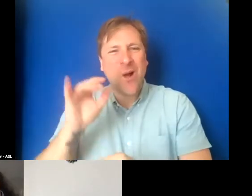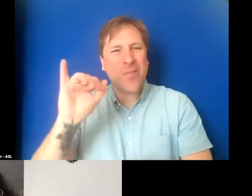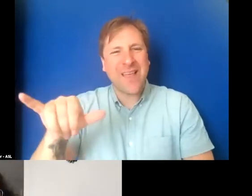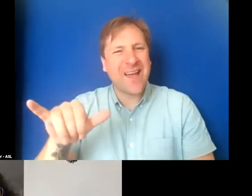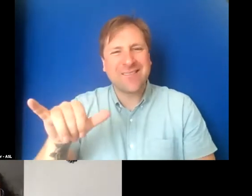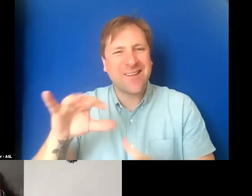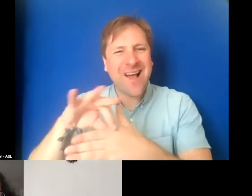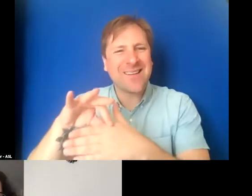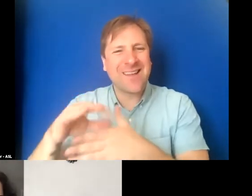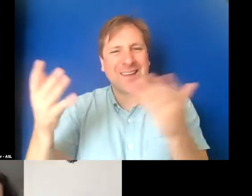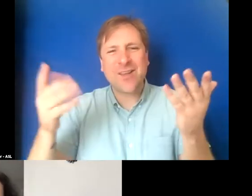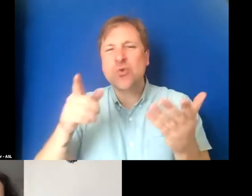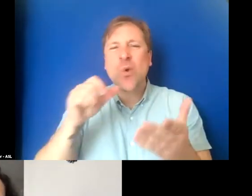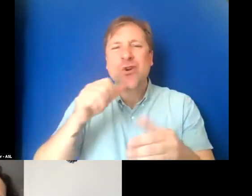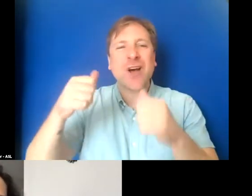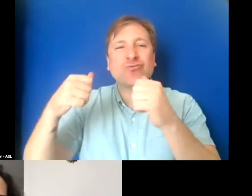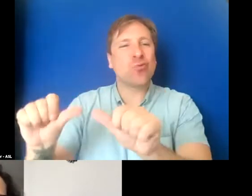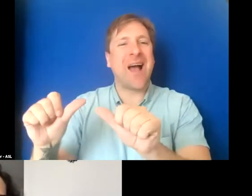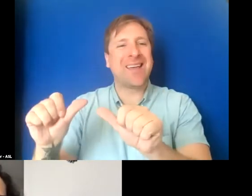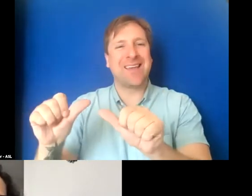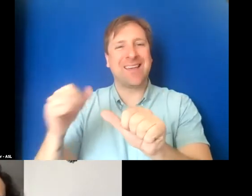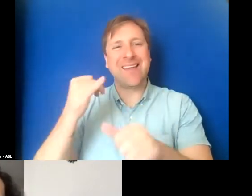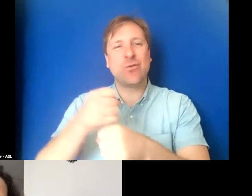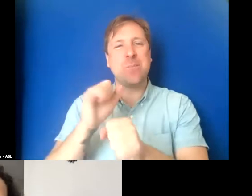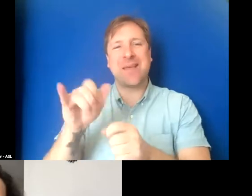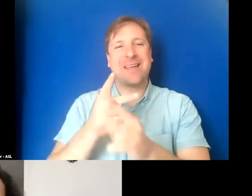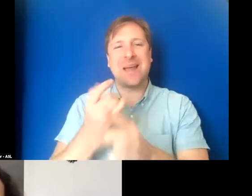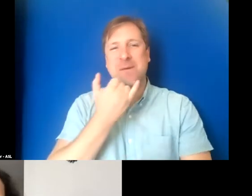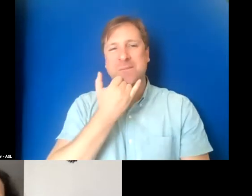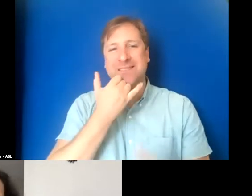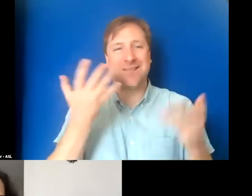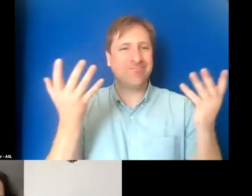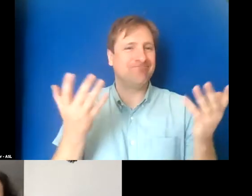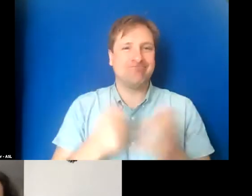You're just not trying if you make such a mistake.